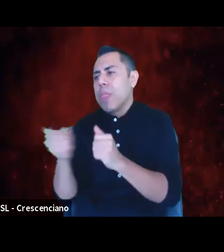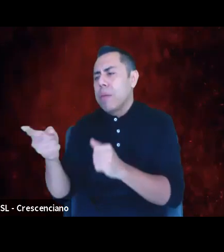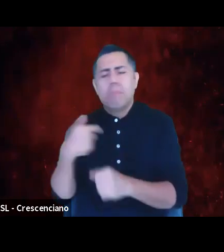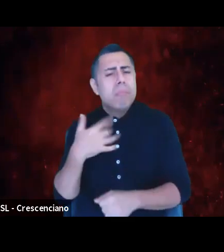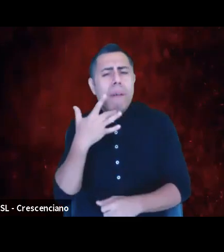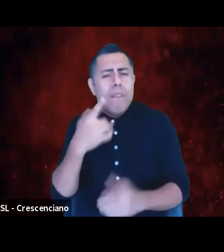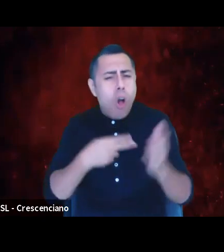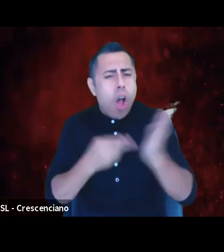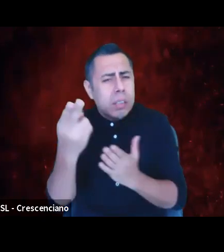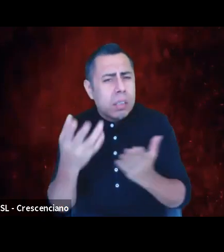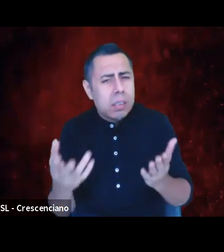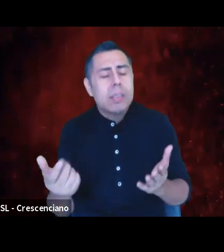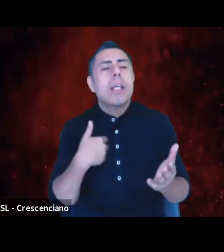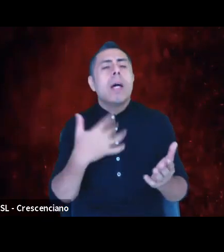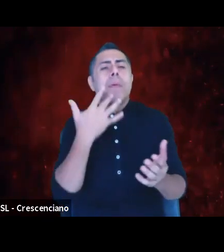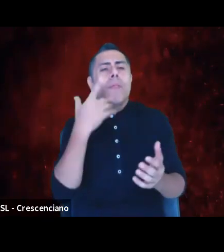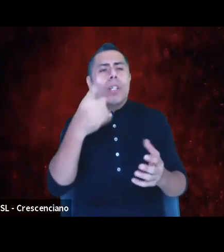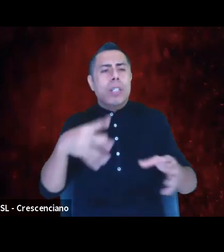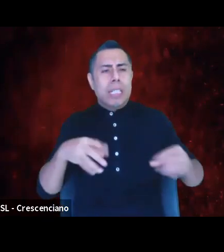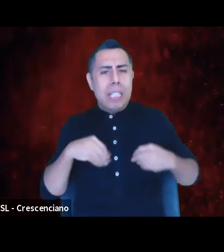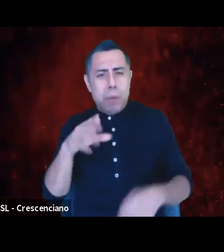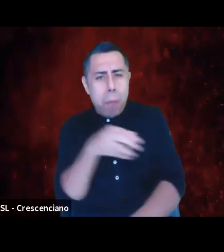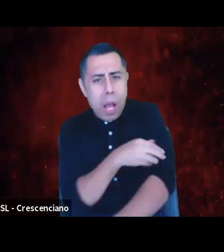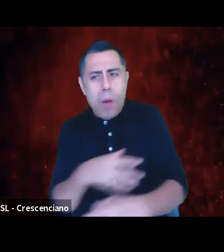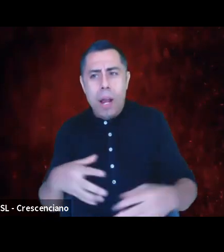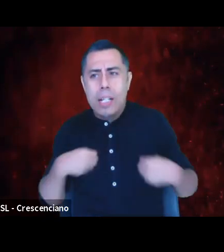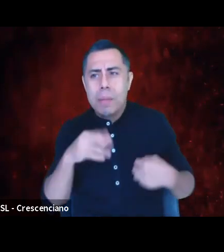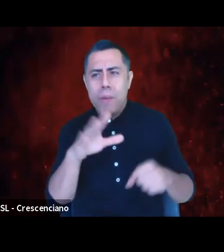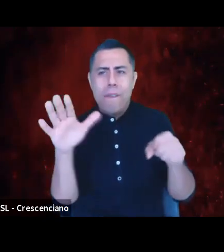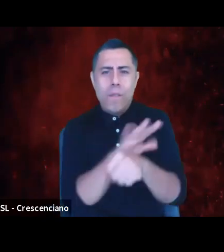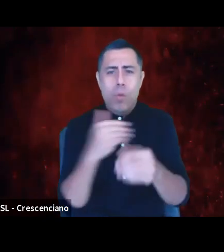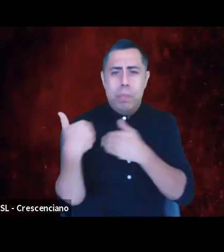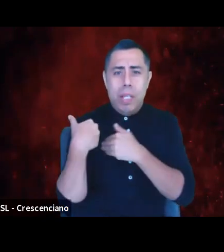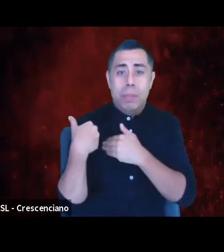and accept its full responsibility, the responsibility of being a storyteller.